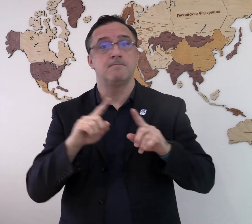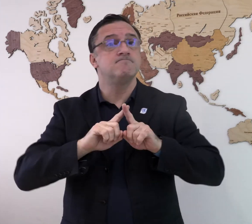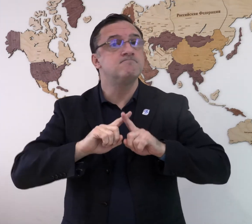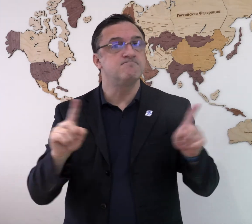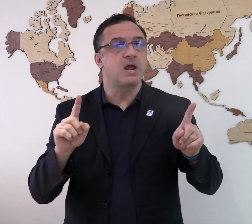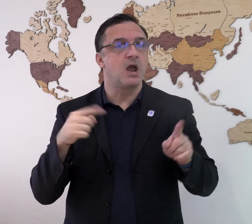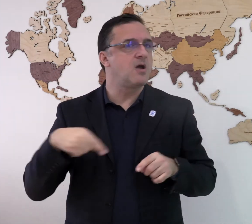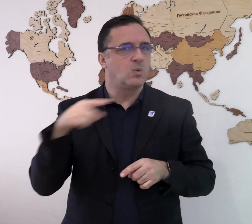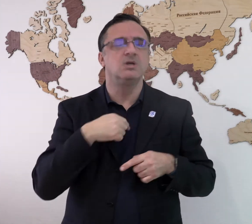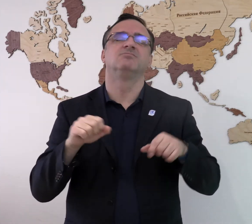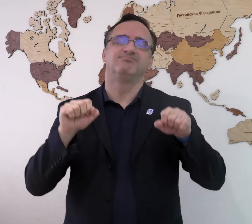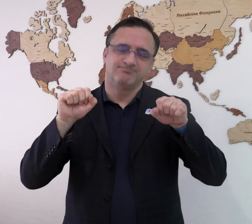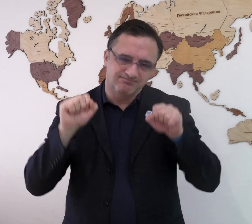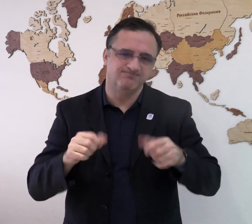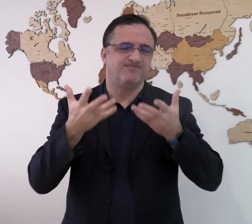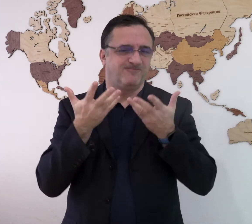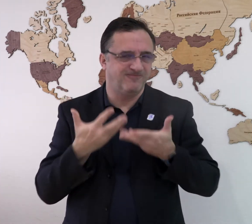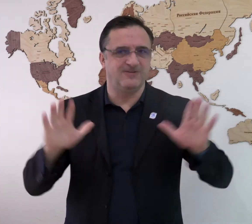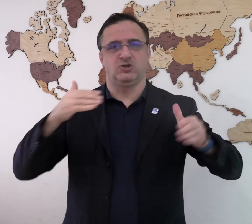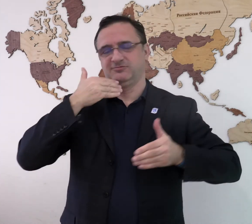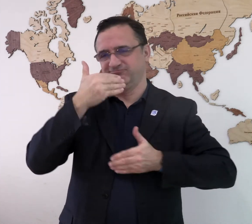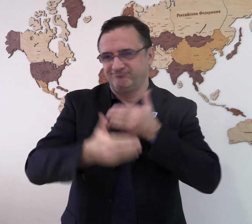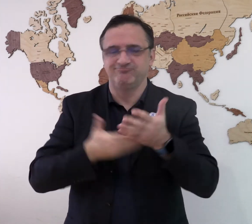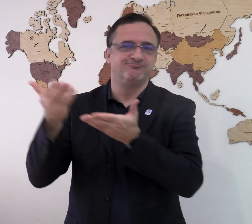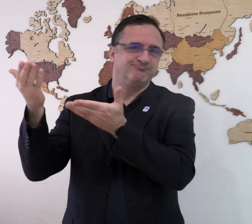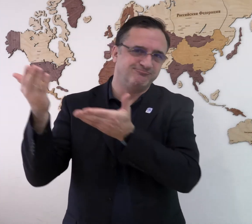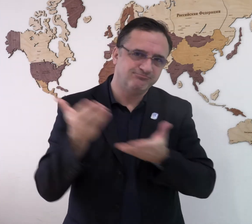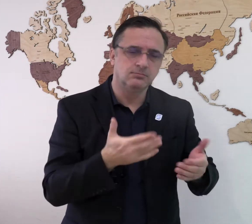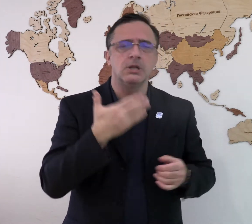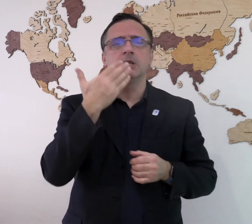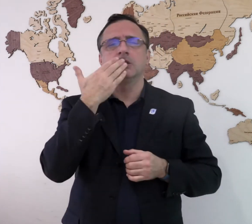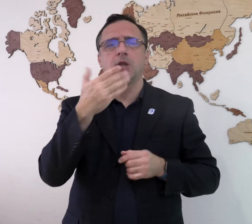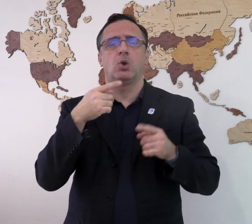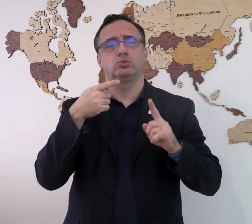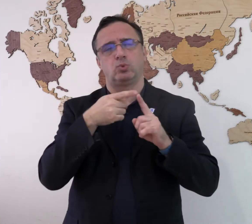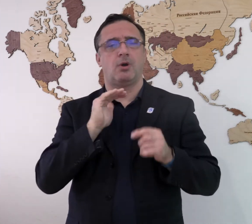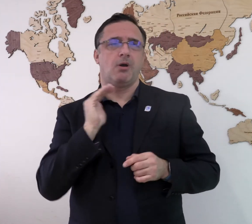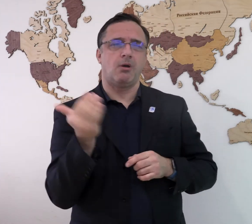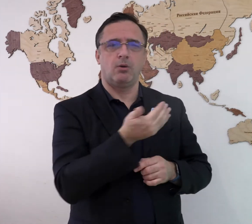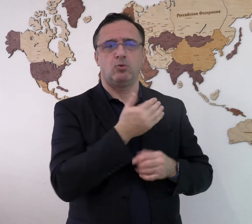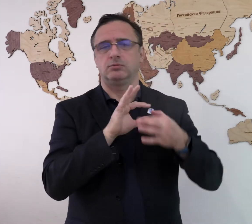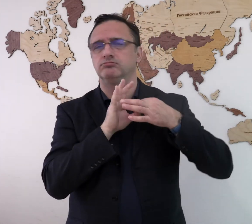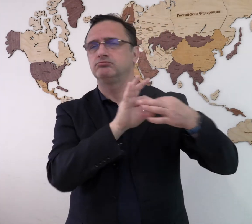But we were able to do this thanks to cooperation